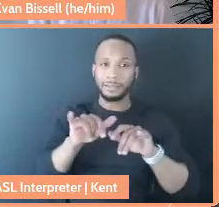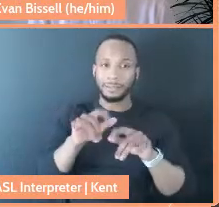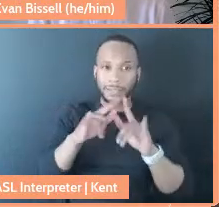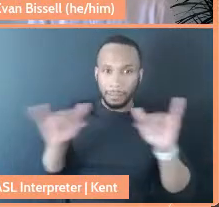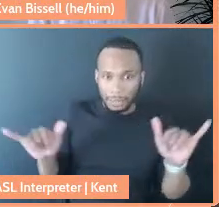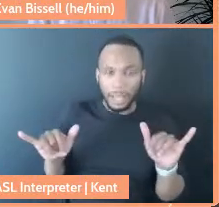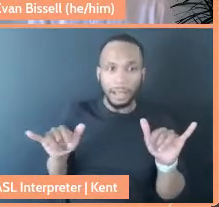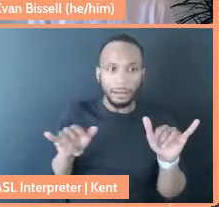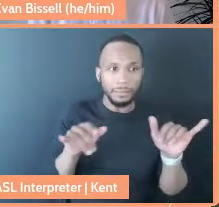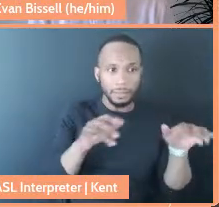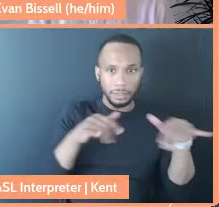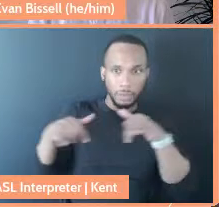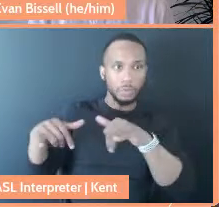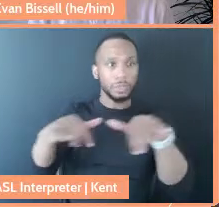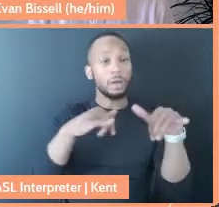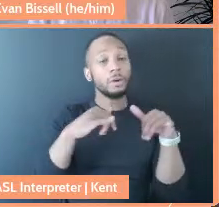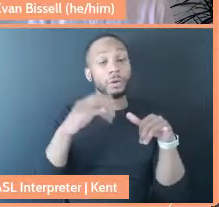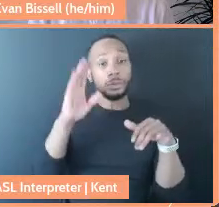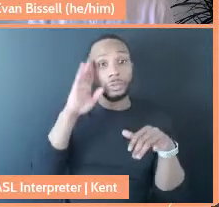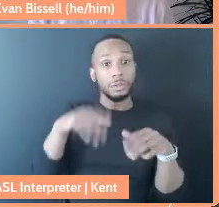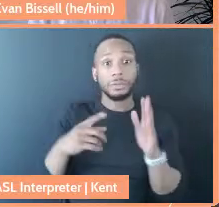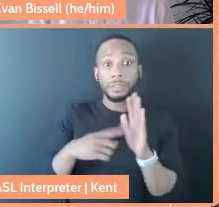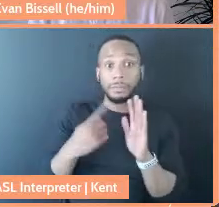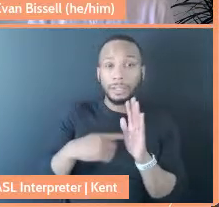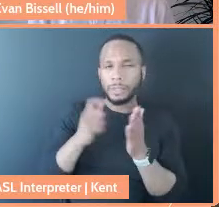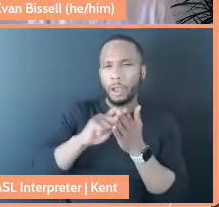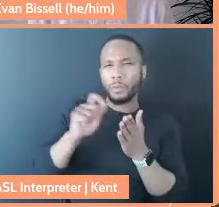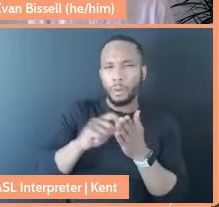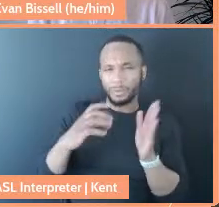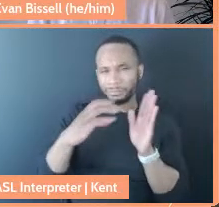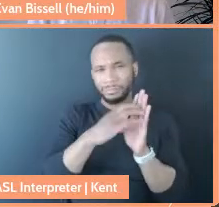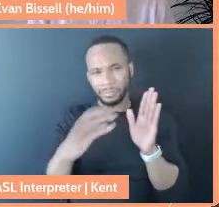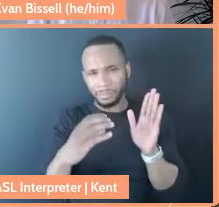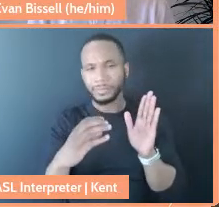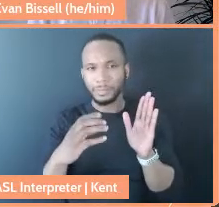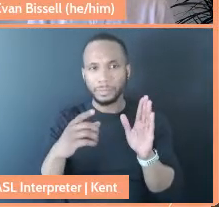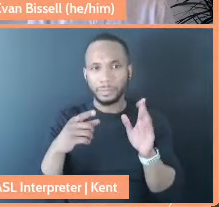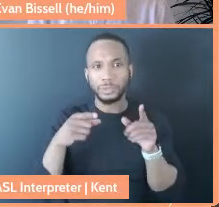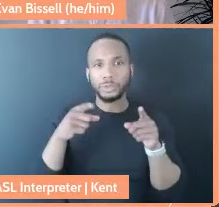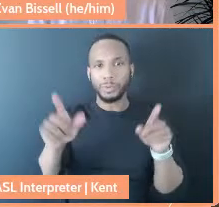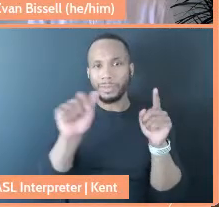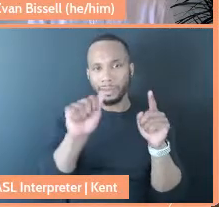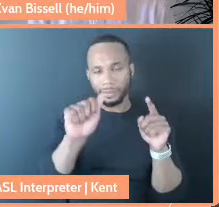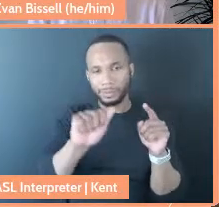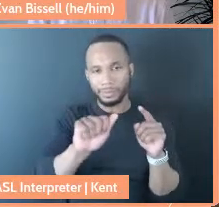Sometimes I wrote a small piece in some of the height of the Asian attacks in the country and